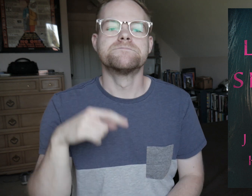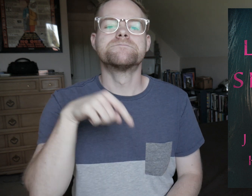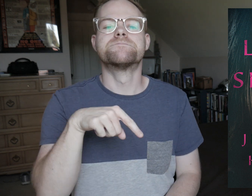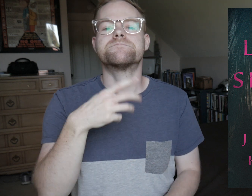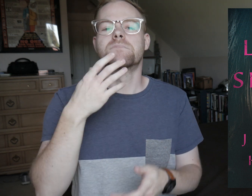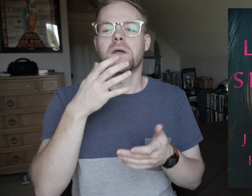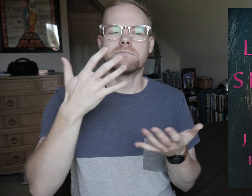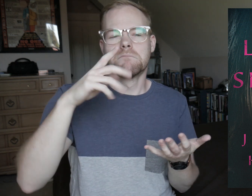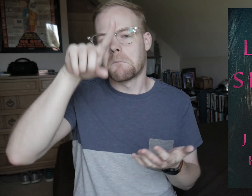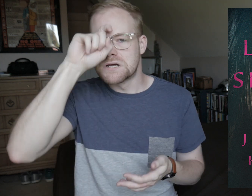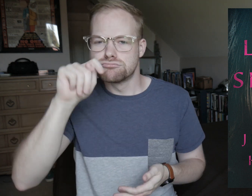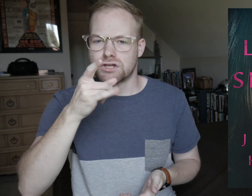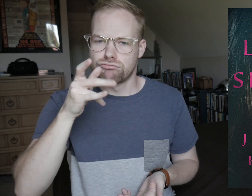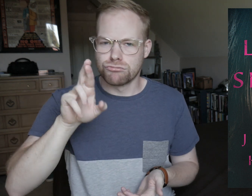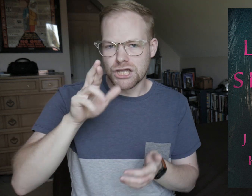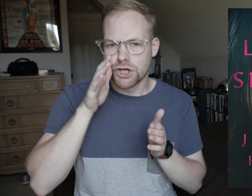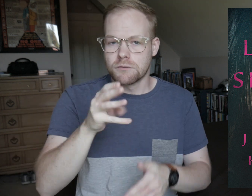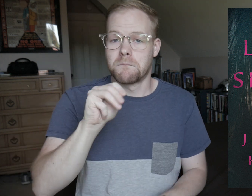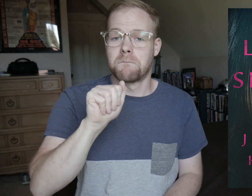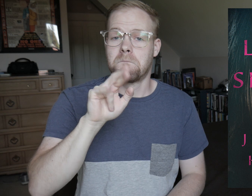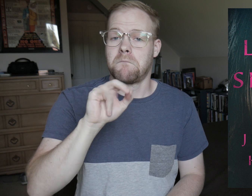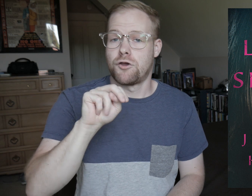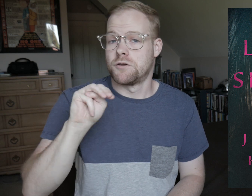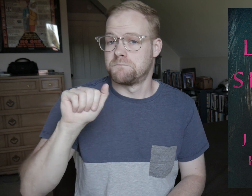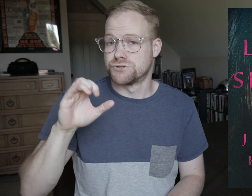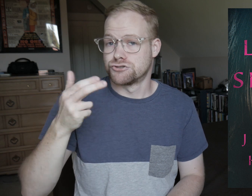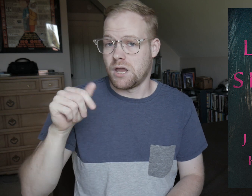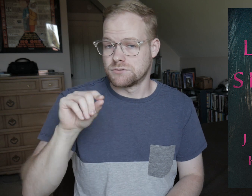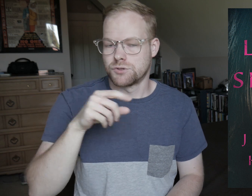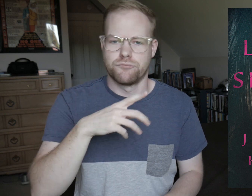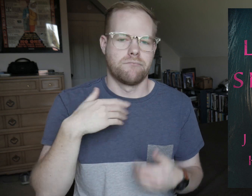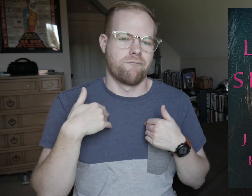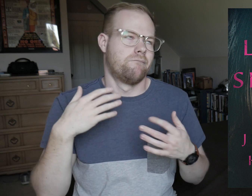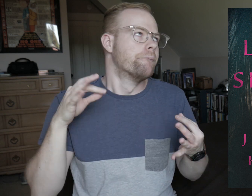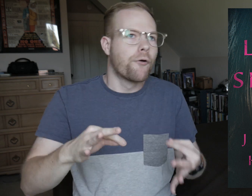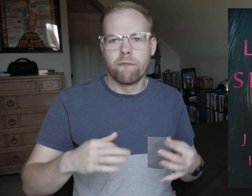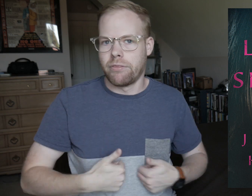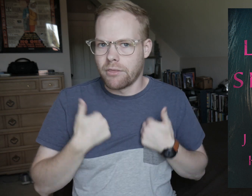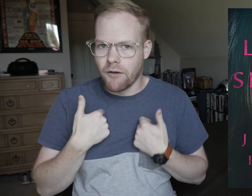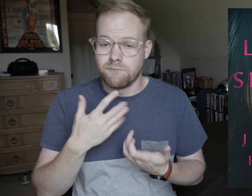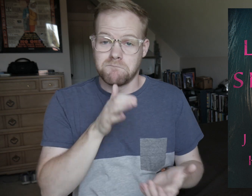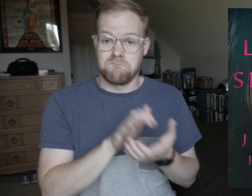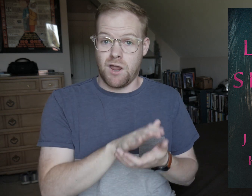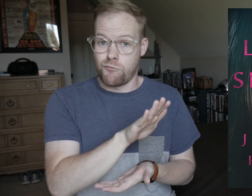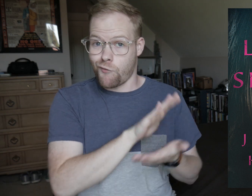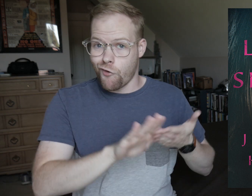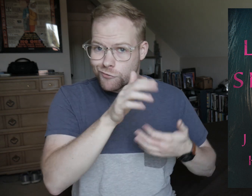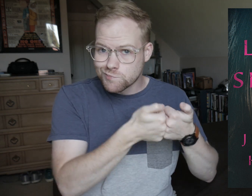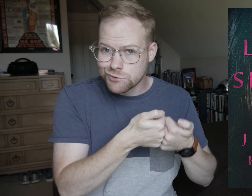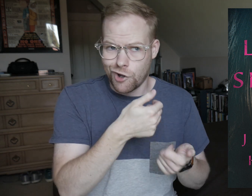This is a mystery thriller about Marin Machado who has the perfect life—married to her college sweetheart